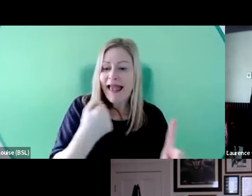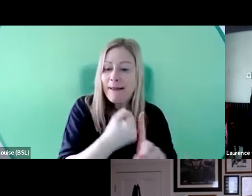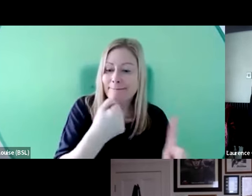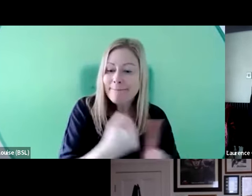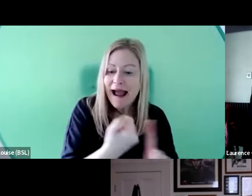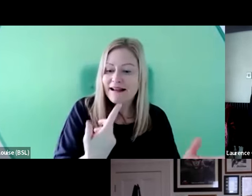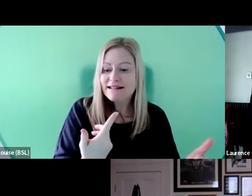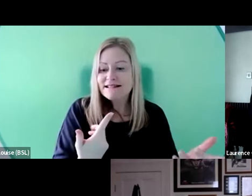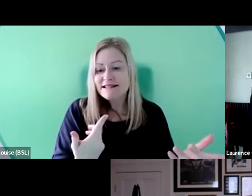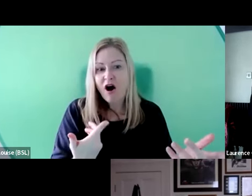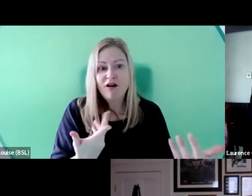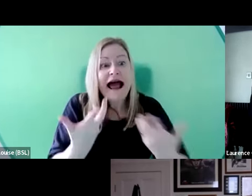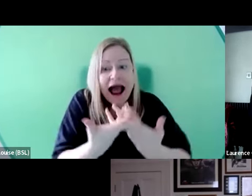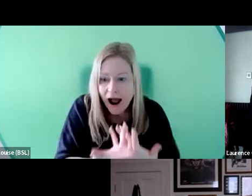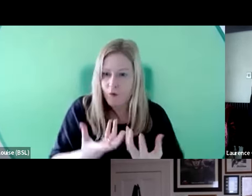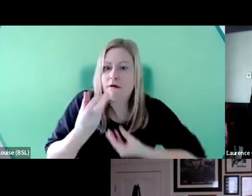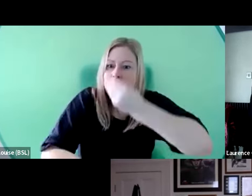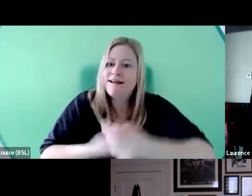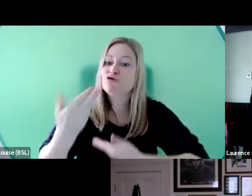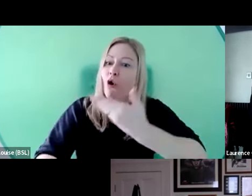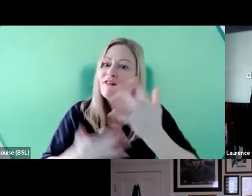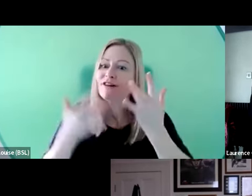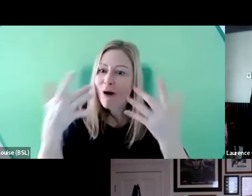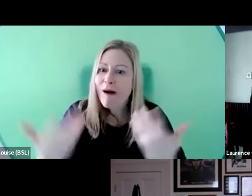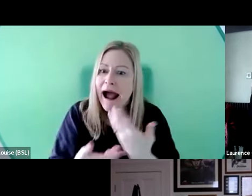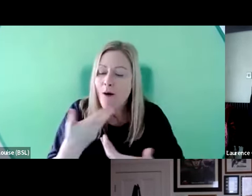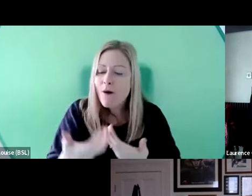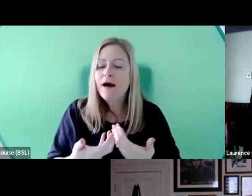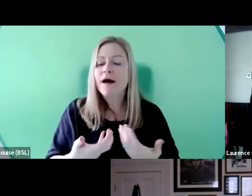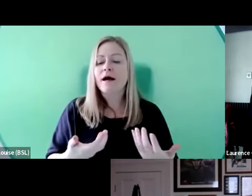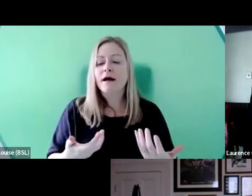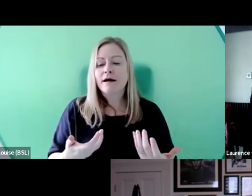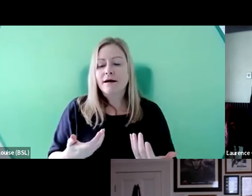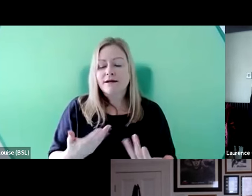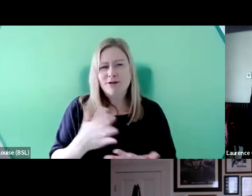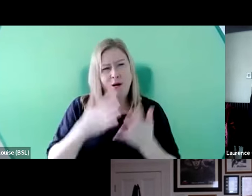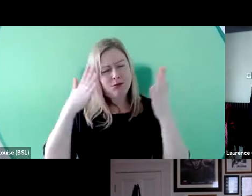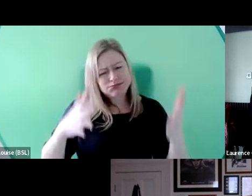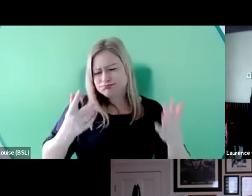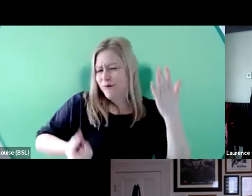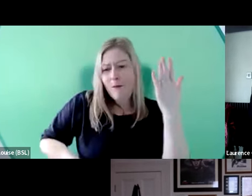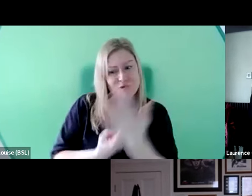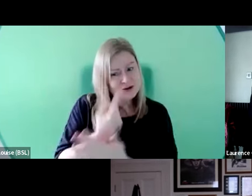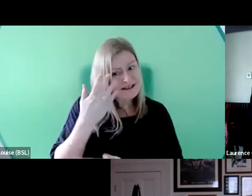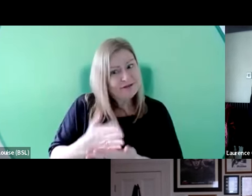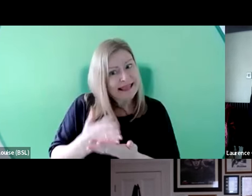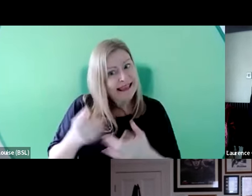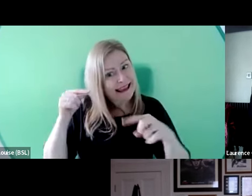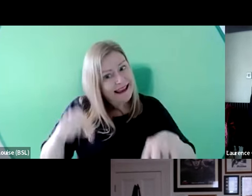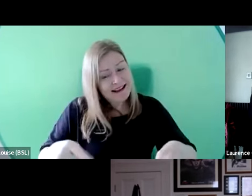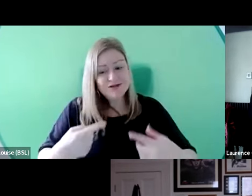circumstances that impacts on the telling of the story. So there's a big opportunity there